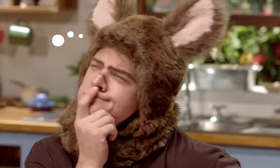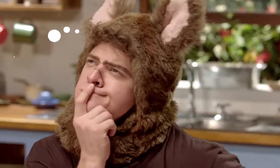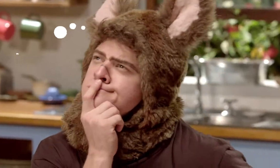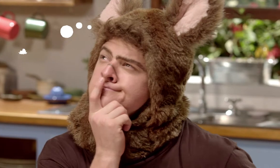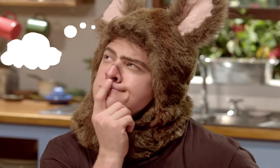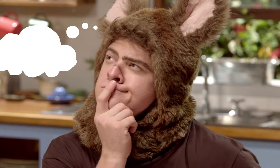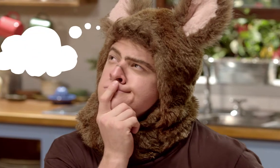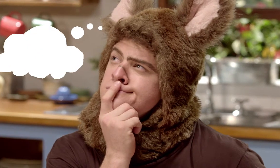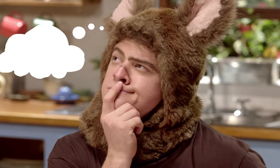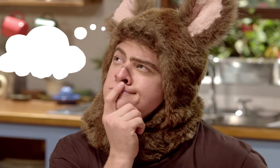Hmm.